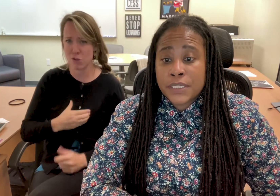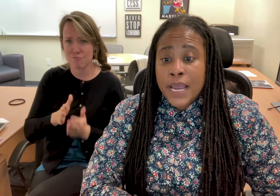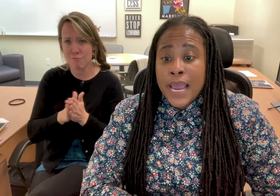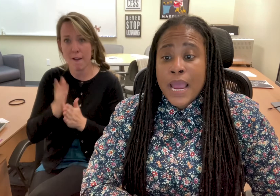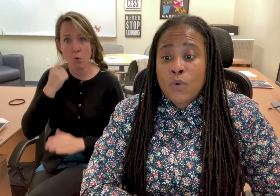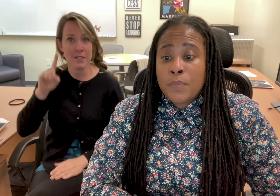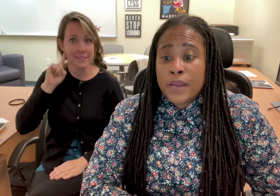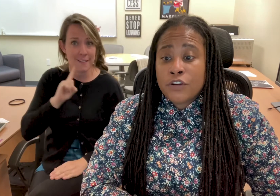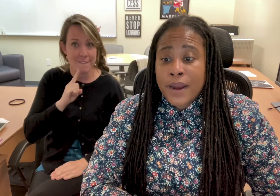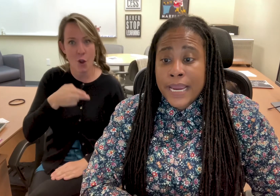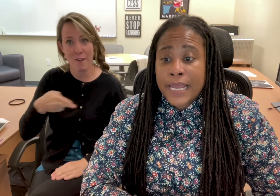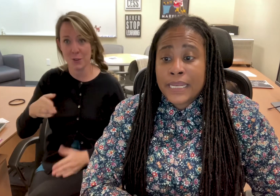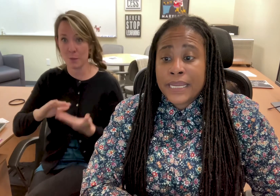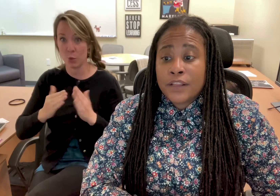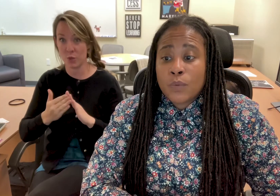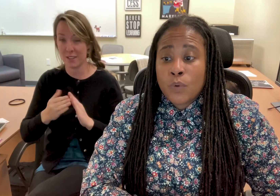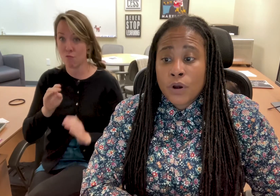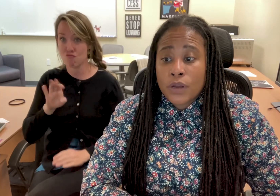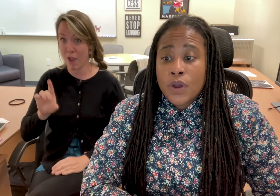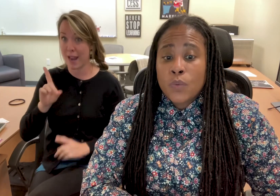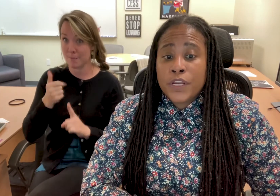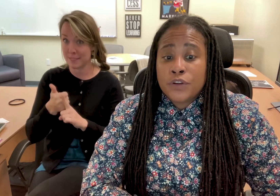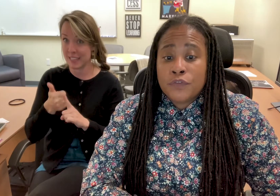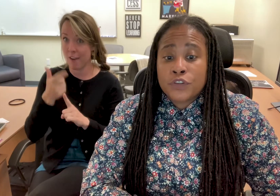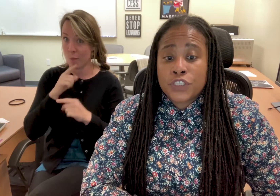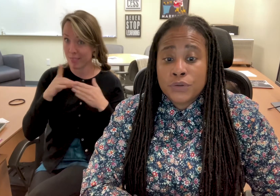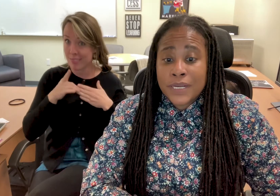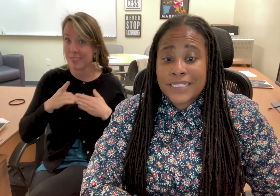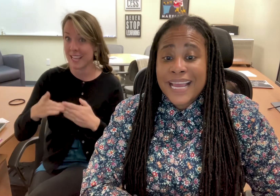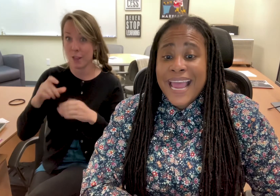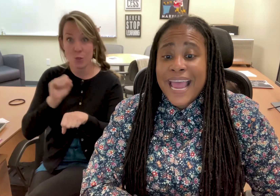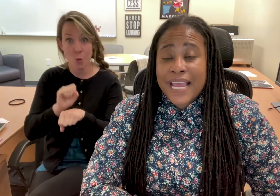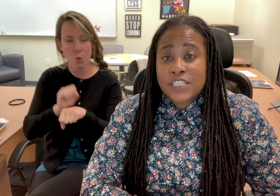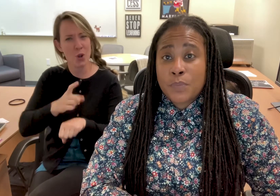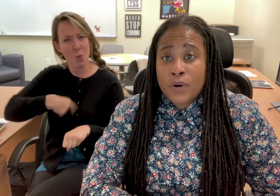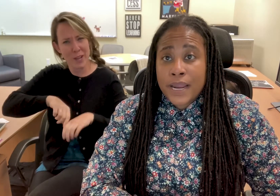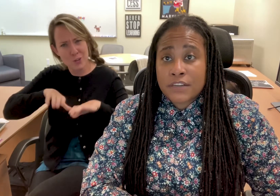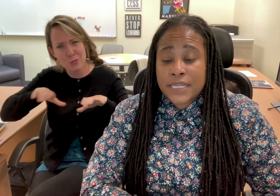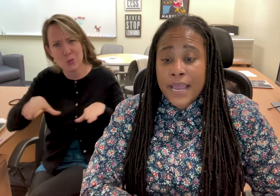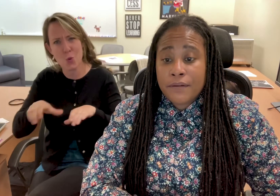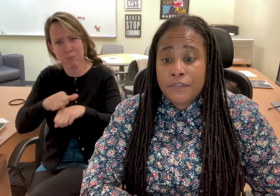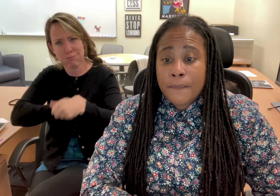and will be great in leading the work we do for students and supporting our staff.